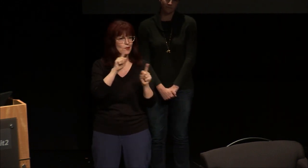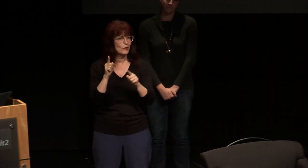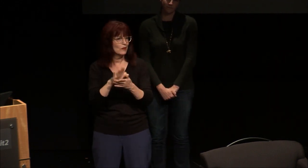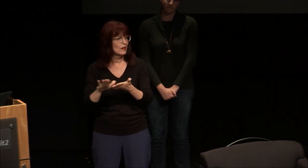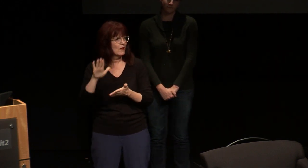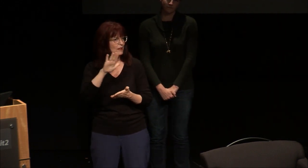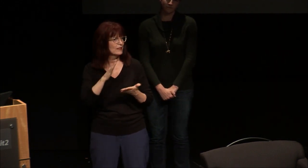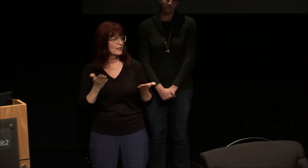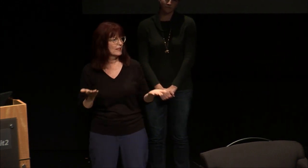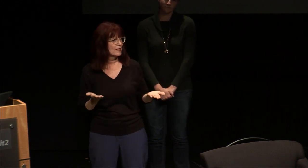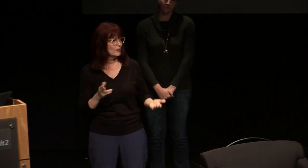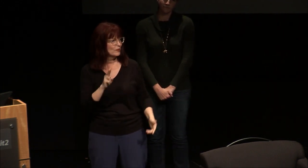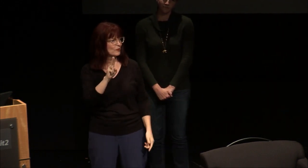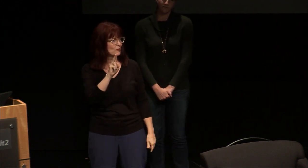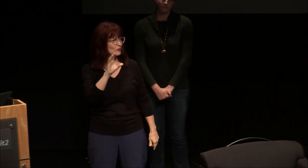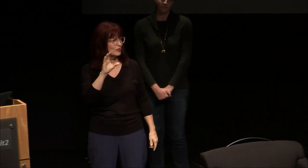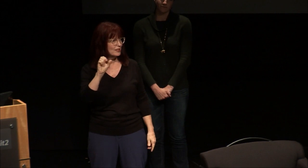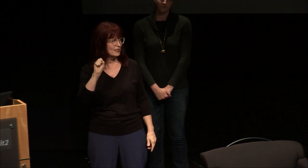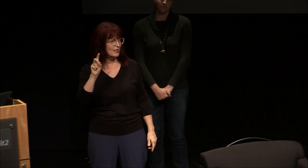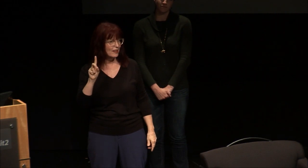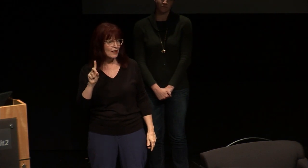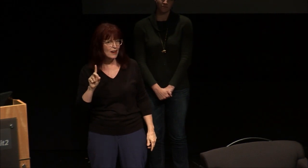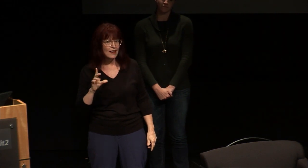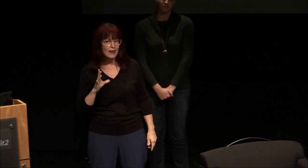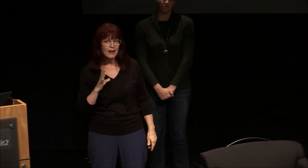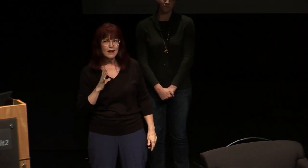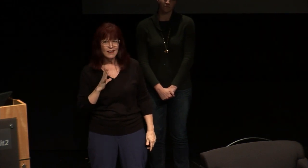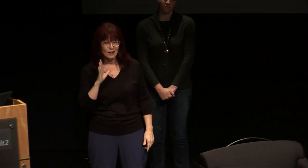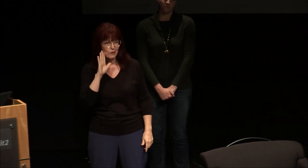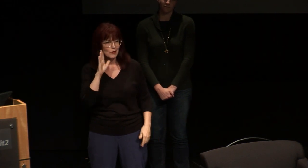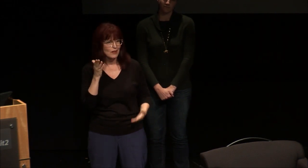well I was making my way to college eventually where I ended up here at UC